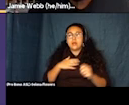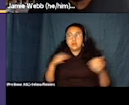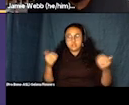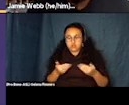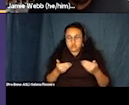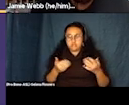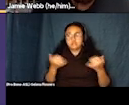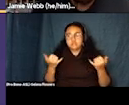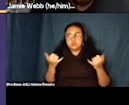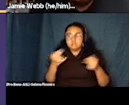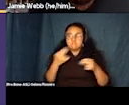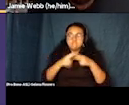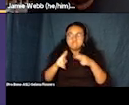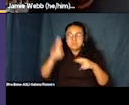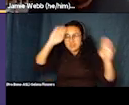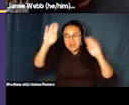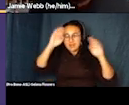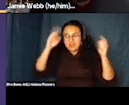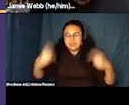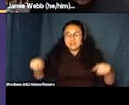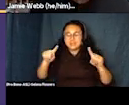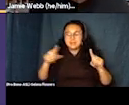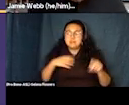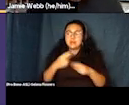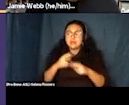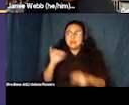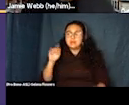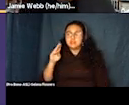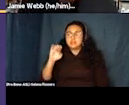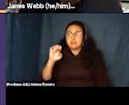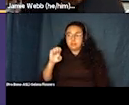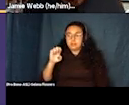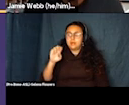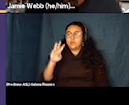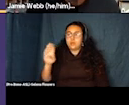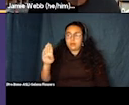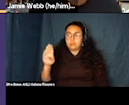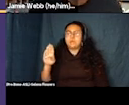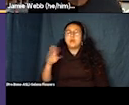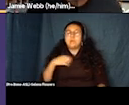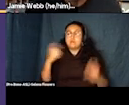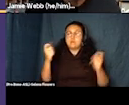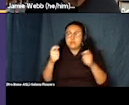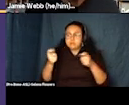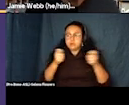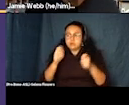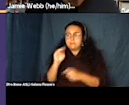Hi, everybody. My name is Jamie Webb, I'm the festival manager of Milwaukee film and program committee for this year's